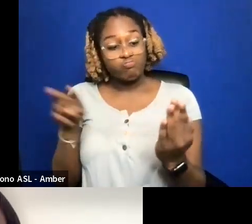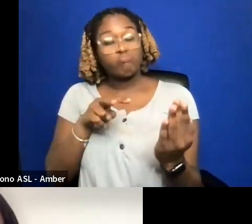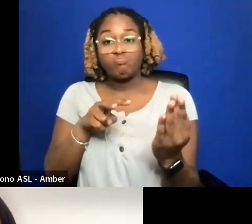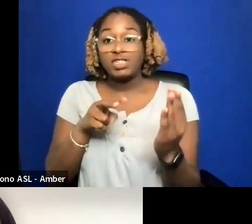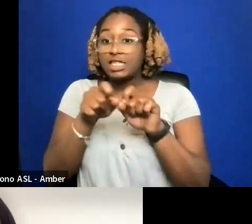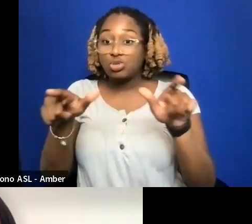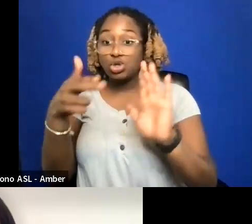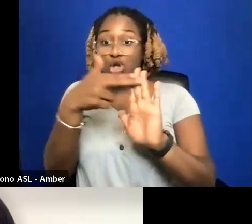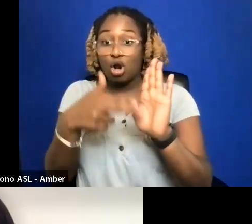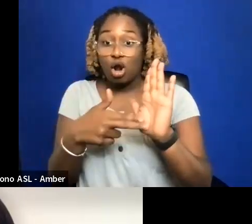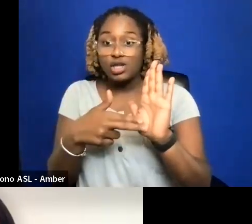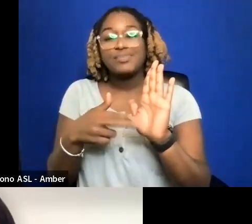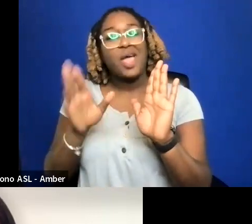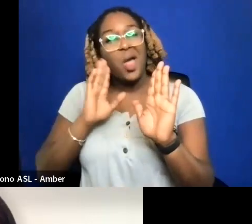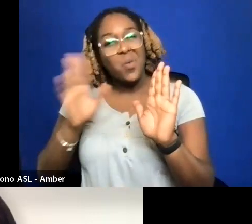BUT I'LL START EXPLAINING NOW.